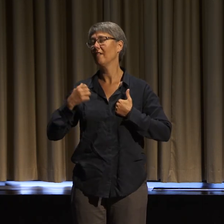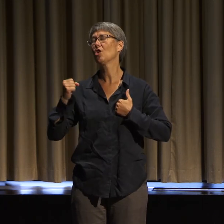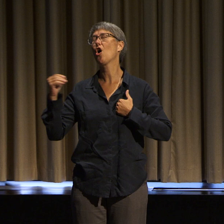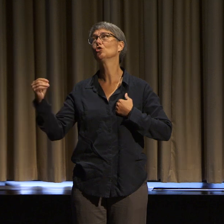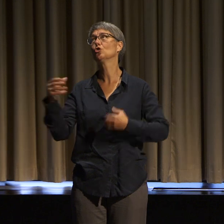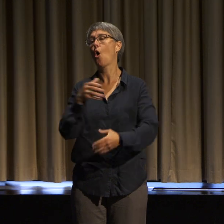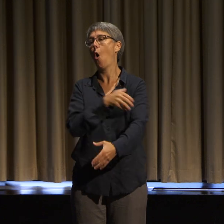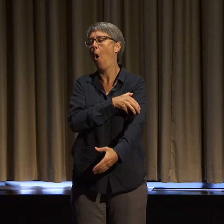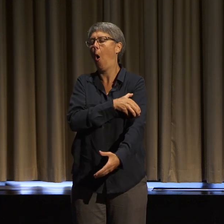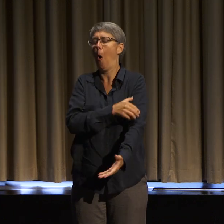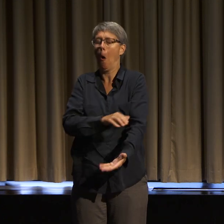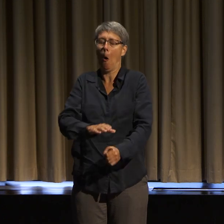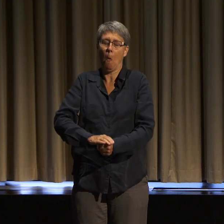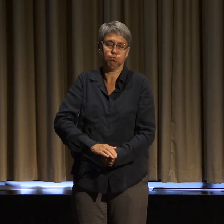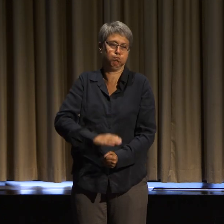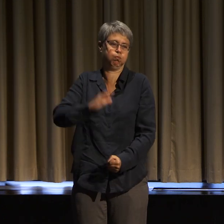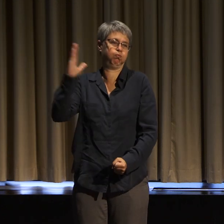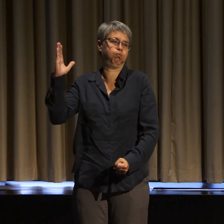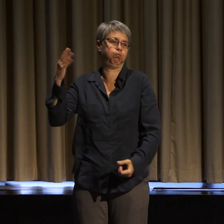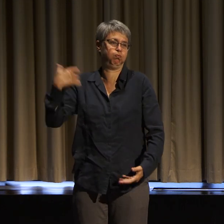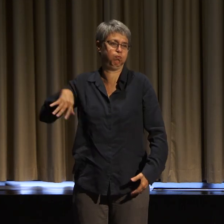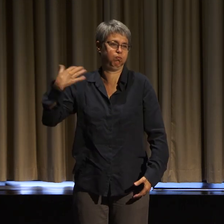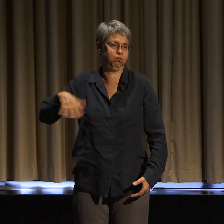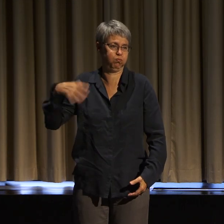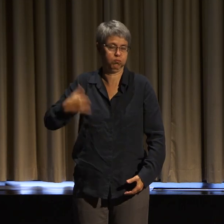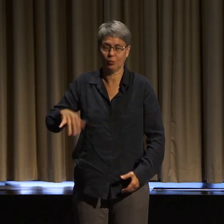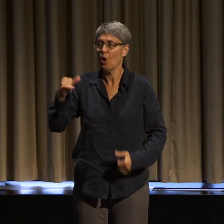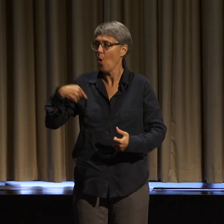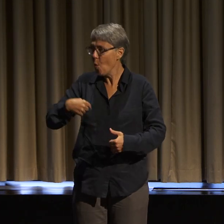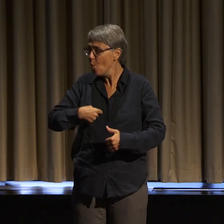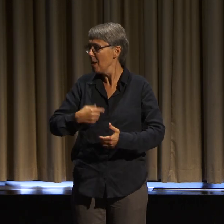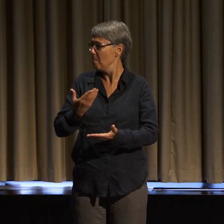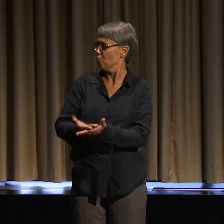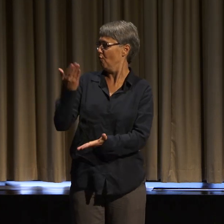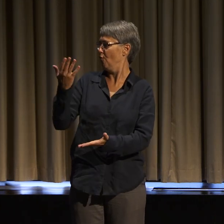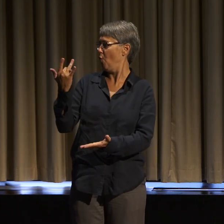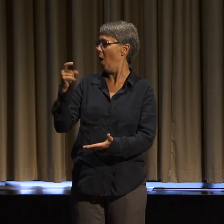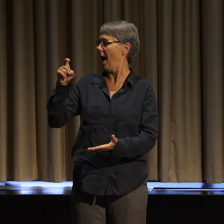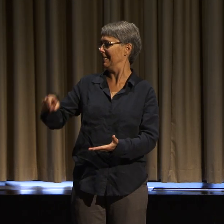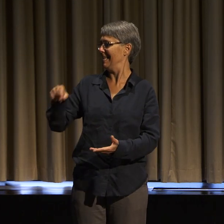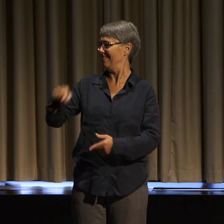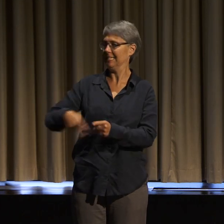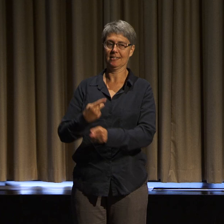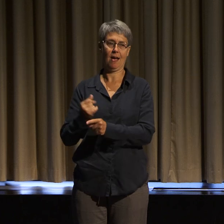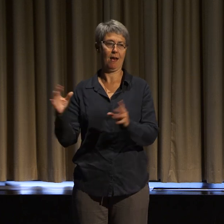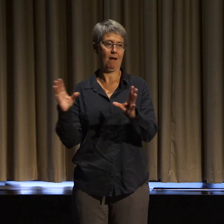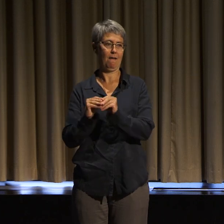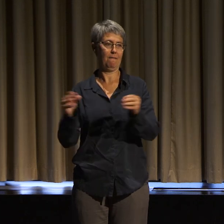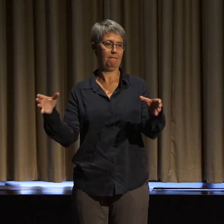encapsulate why we so desperately need these kind of spaces. Our lives are illustrations of disability